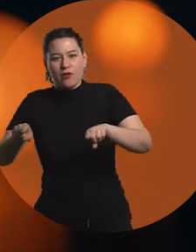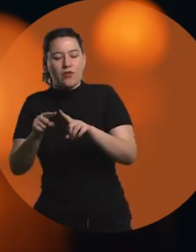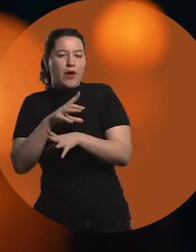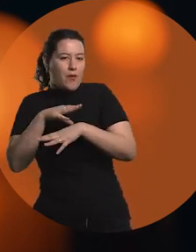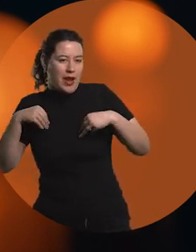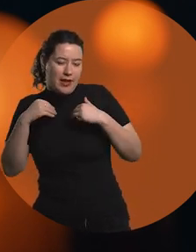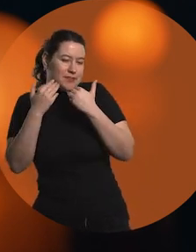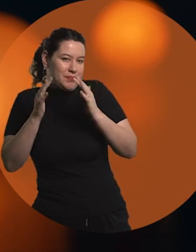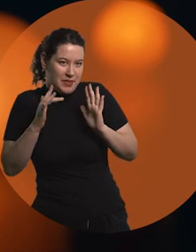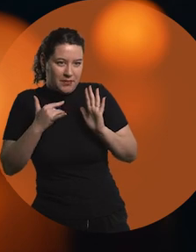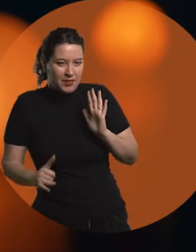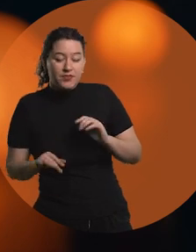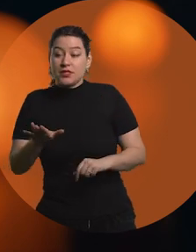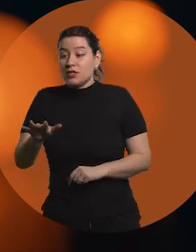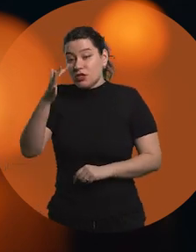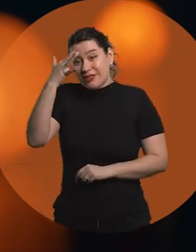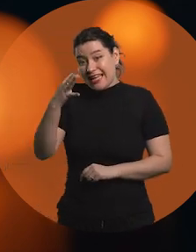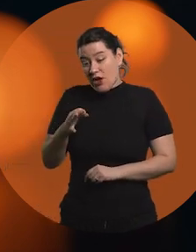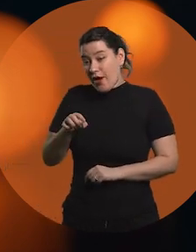in the classroom, in a school?